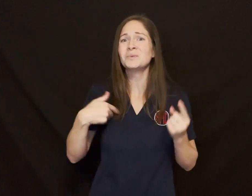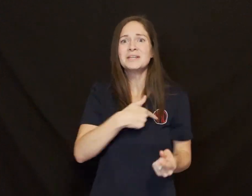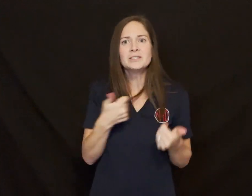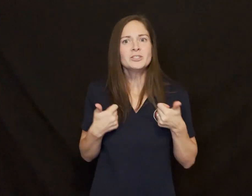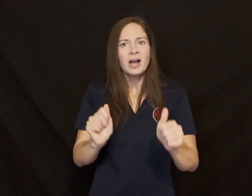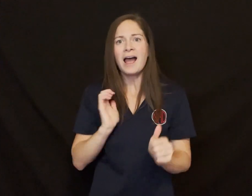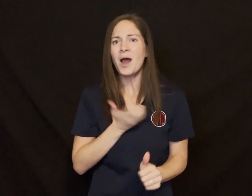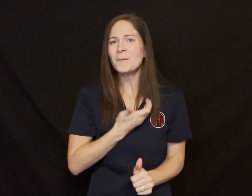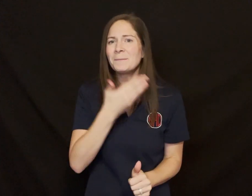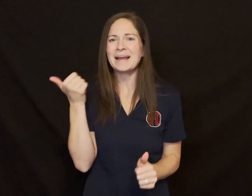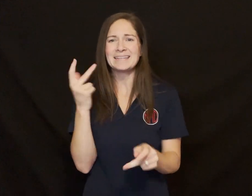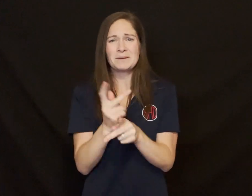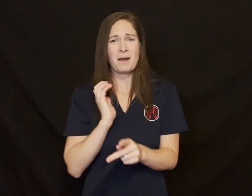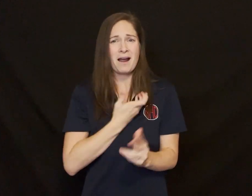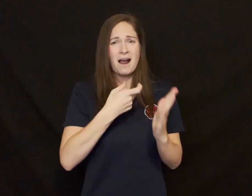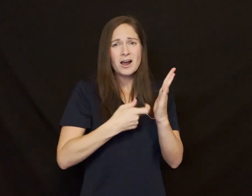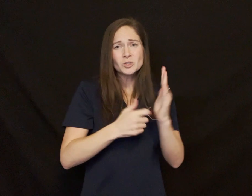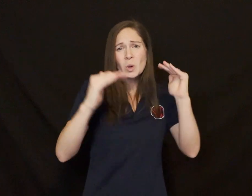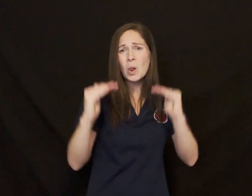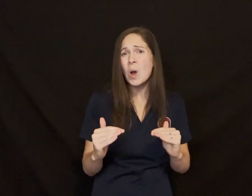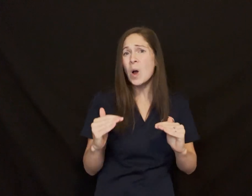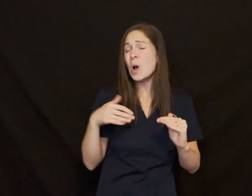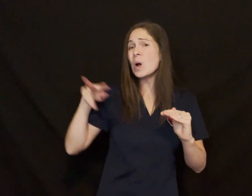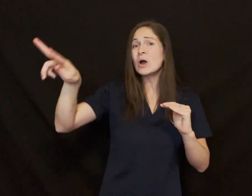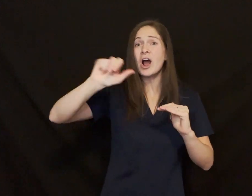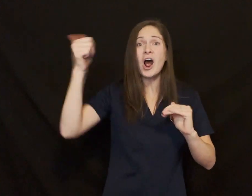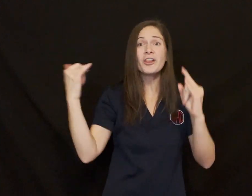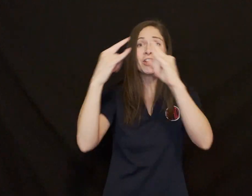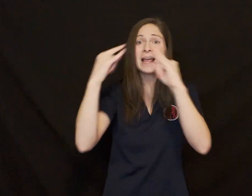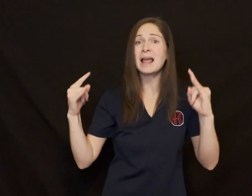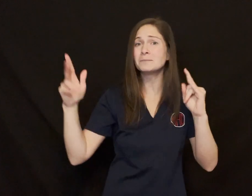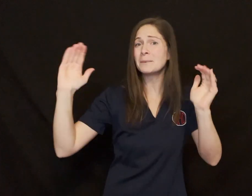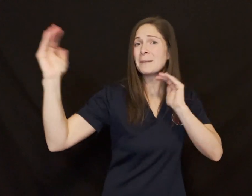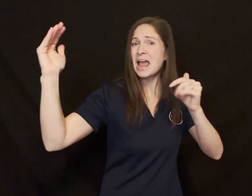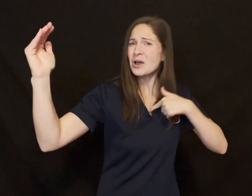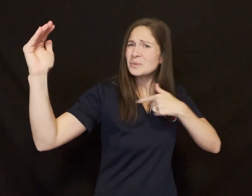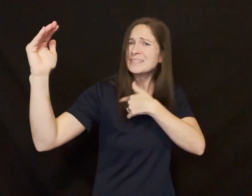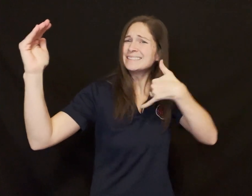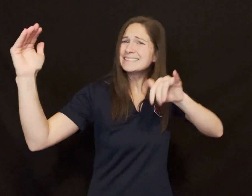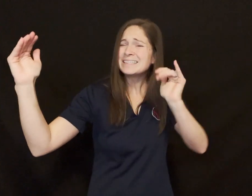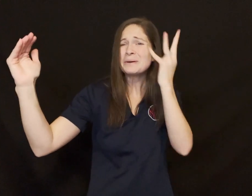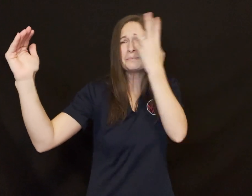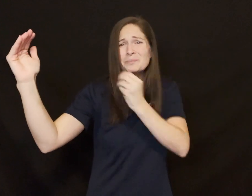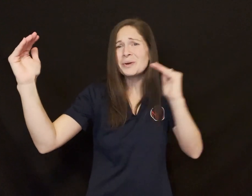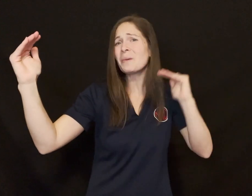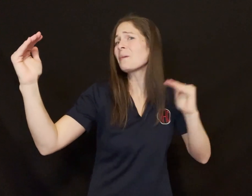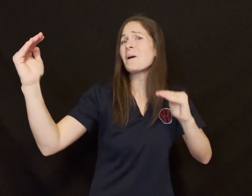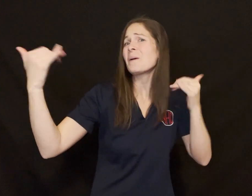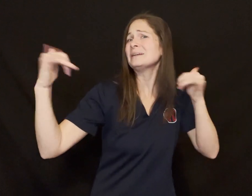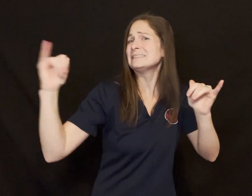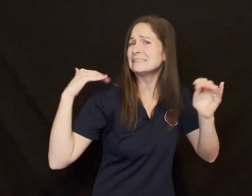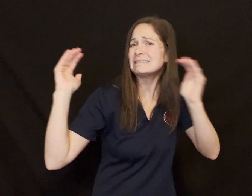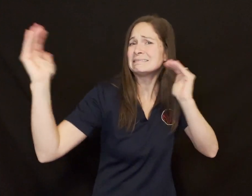We’ve tried to keep our costs low but the tuition fee is still pretty low compared to other camps.